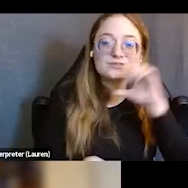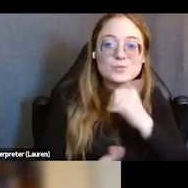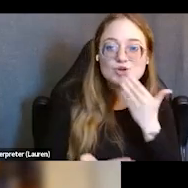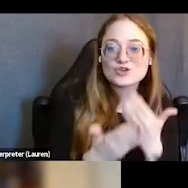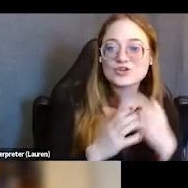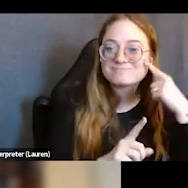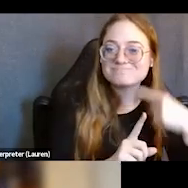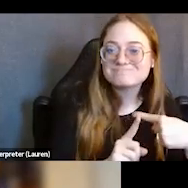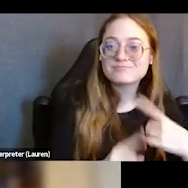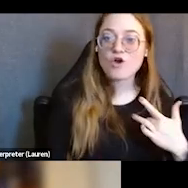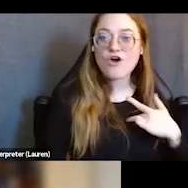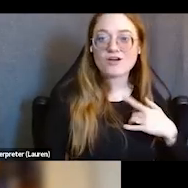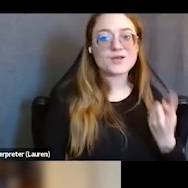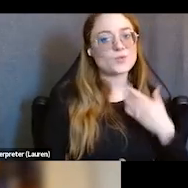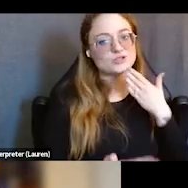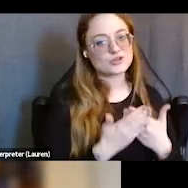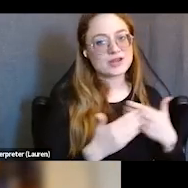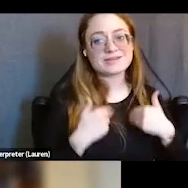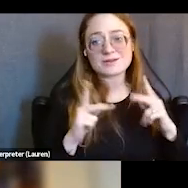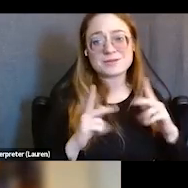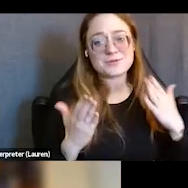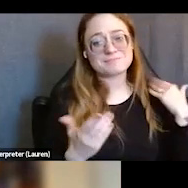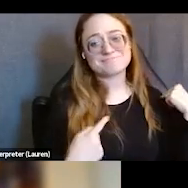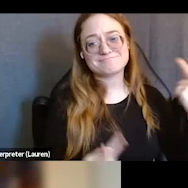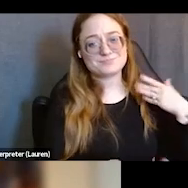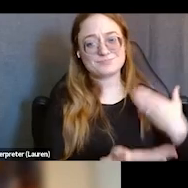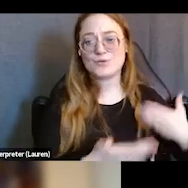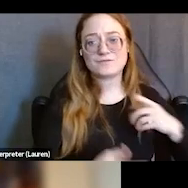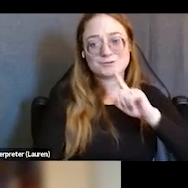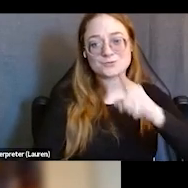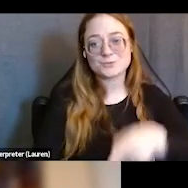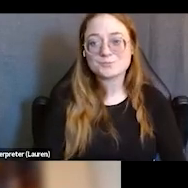and young people have always proved this to be true.